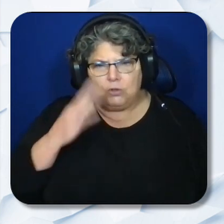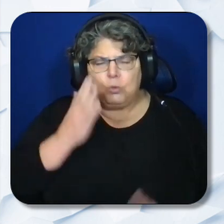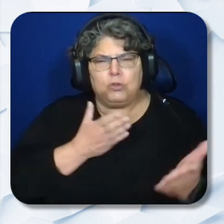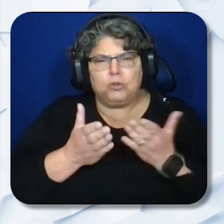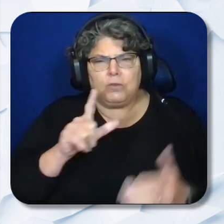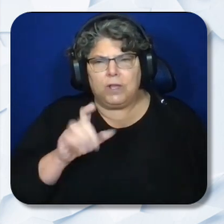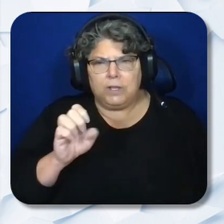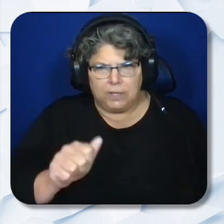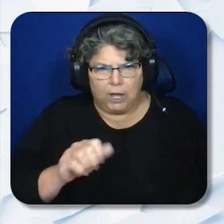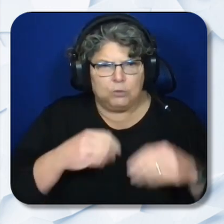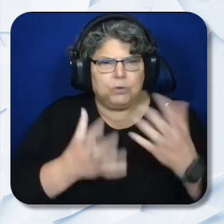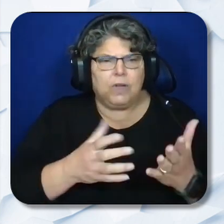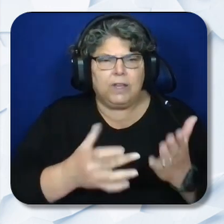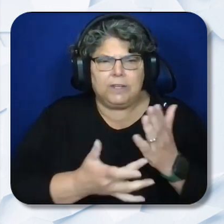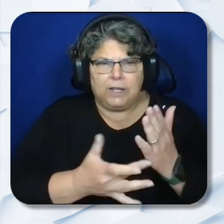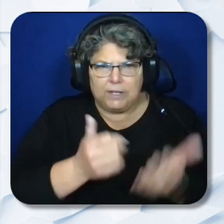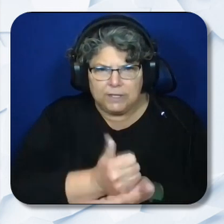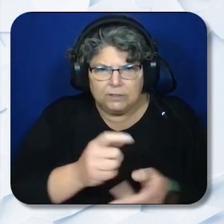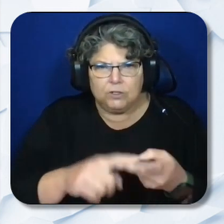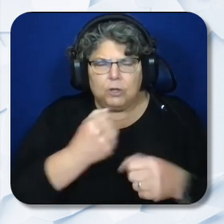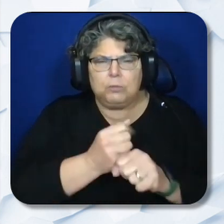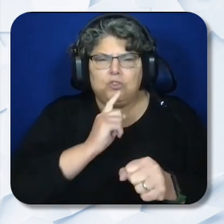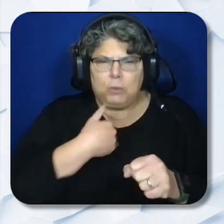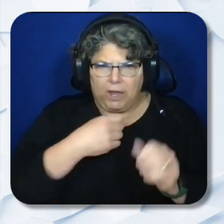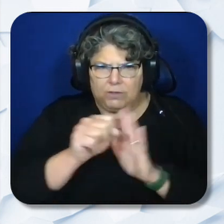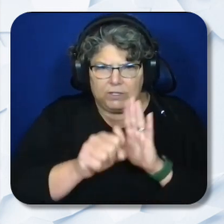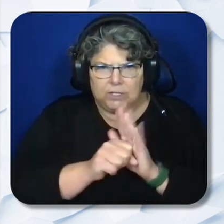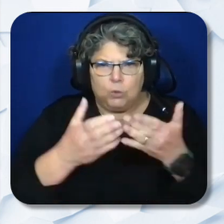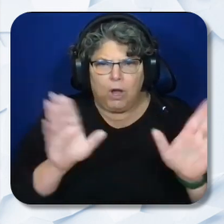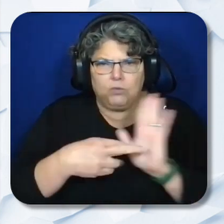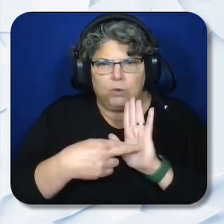providing technical assistance, ensure state representation and focus on building special